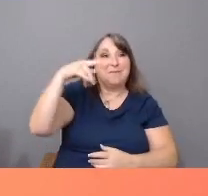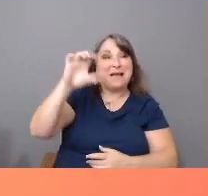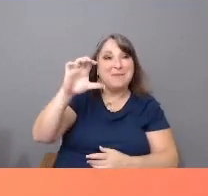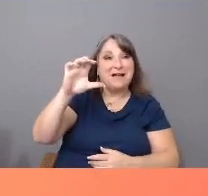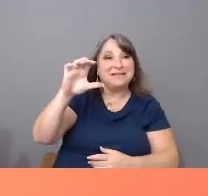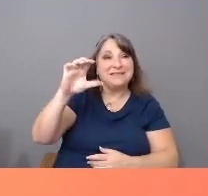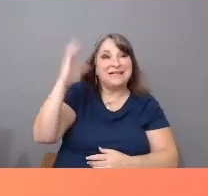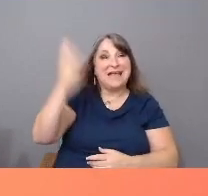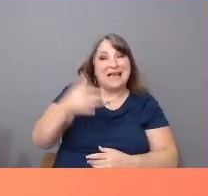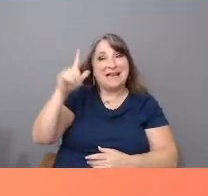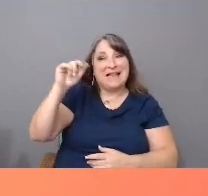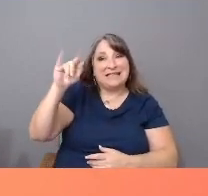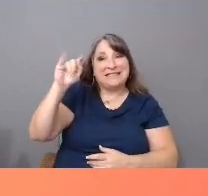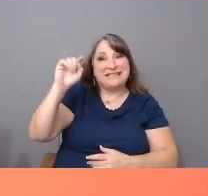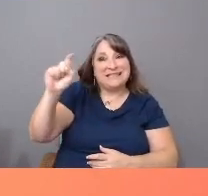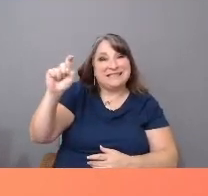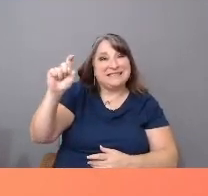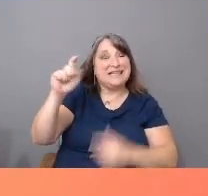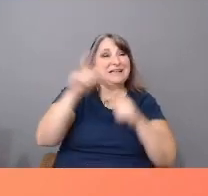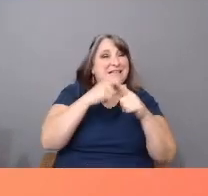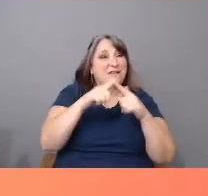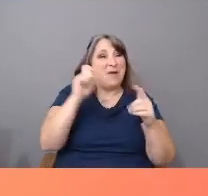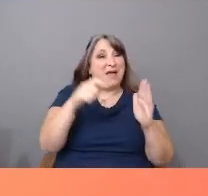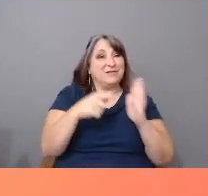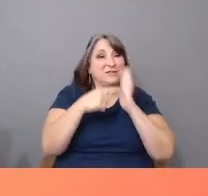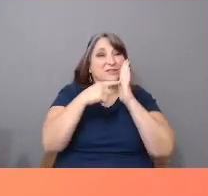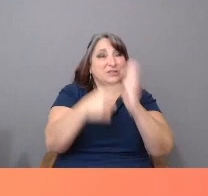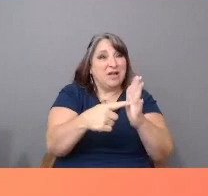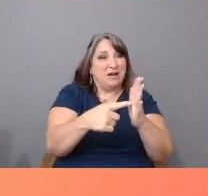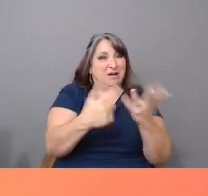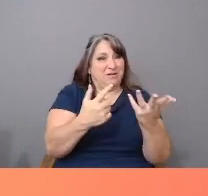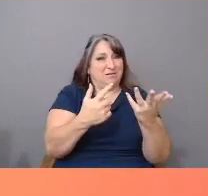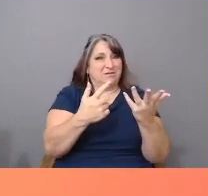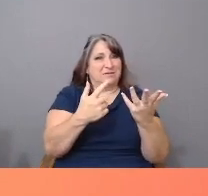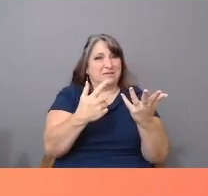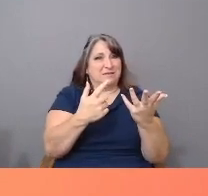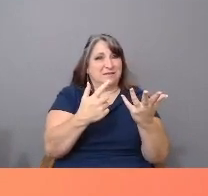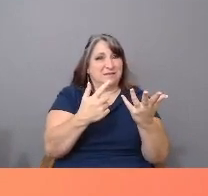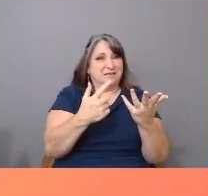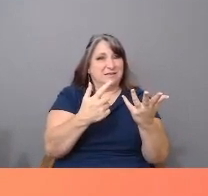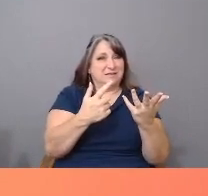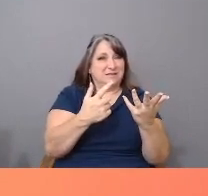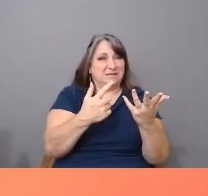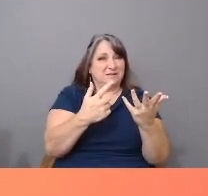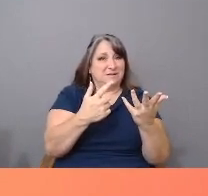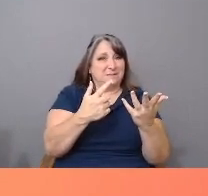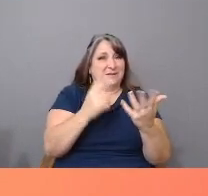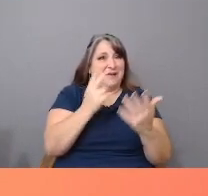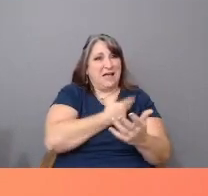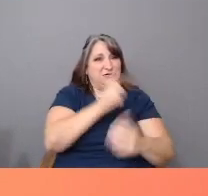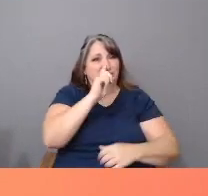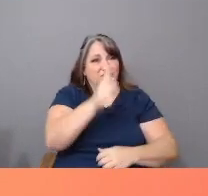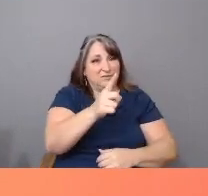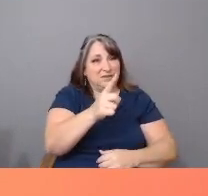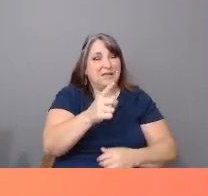must also practice nuanced awarding in greenlighting. Let me clarify the term US Latinx.